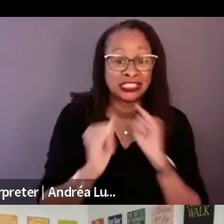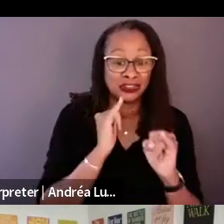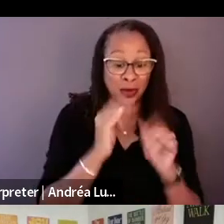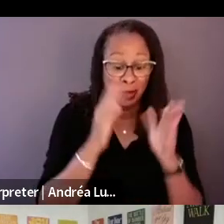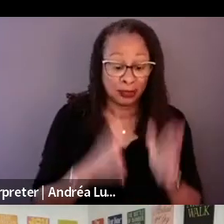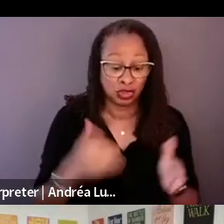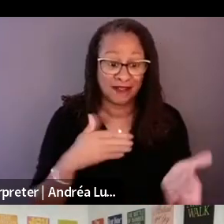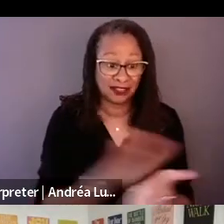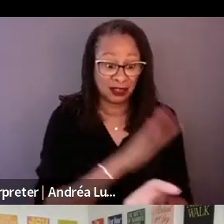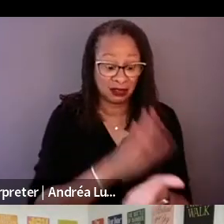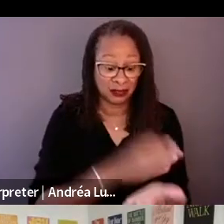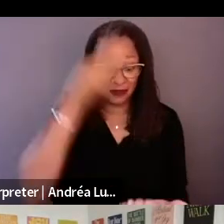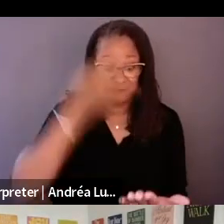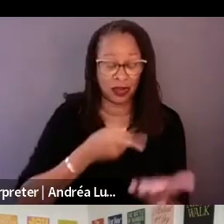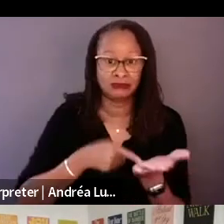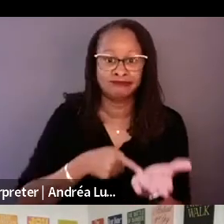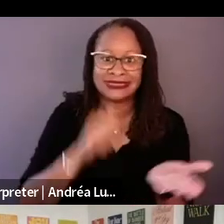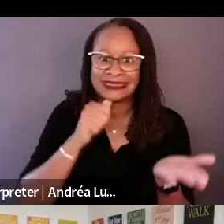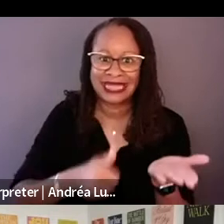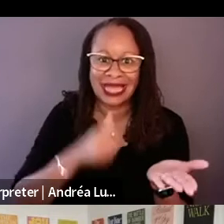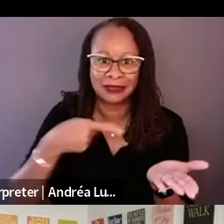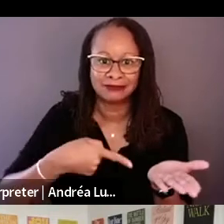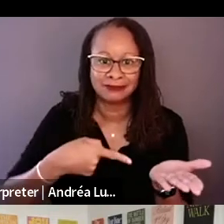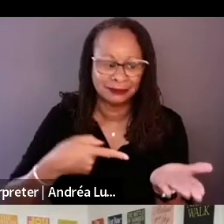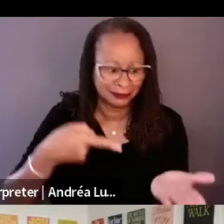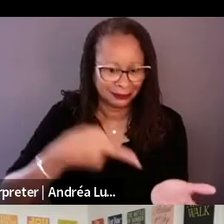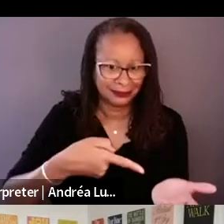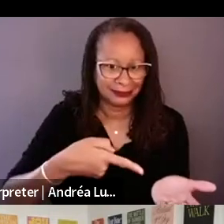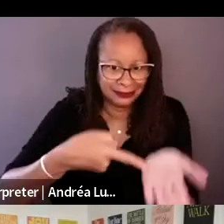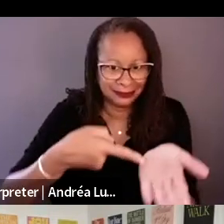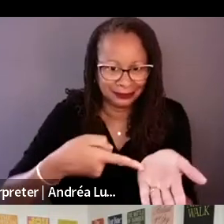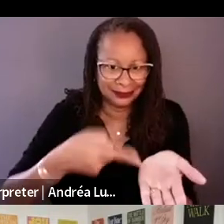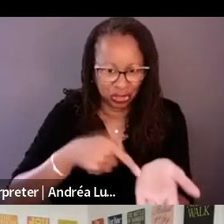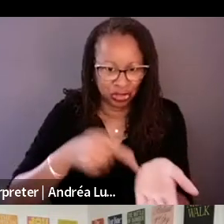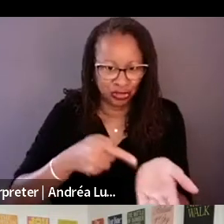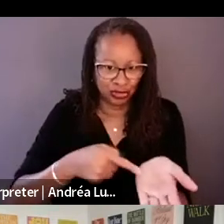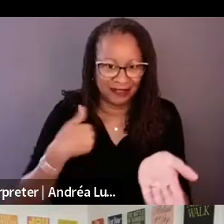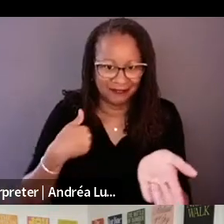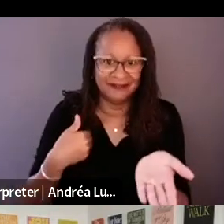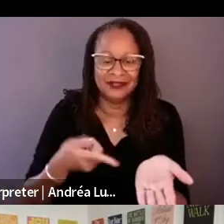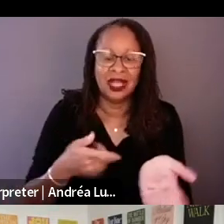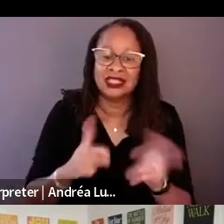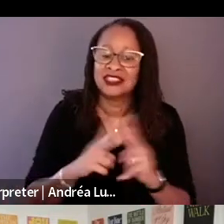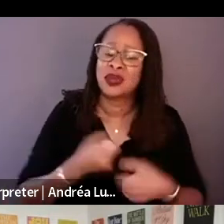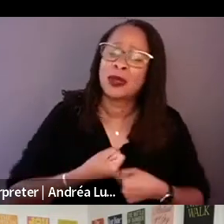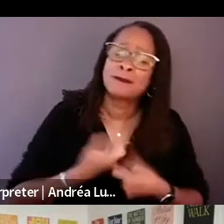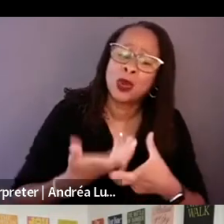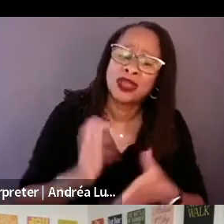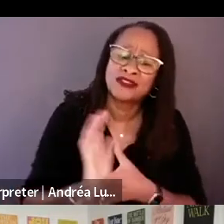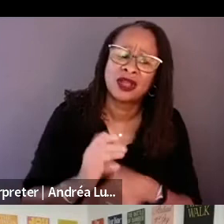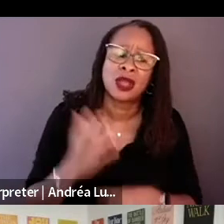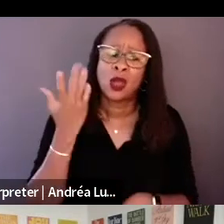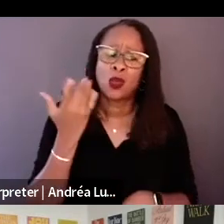It's a very poetic film.